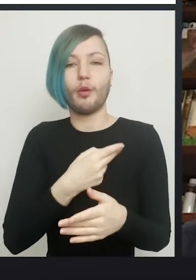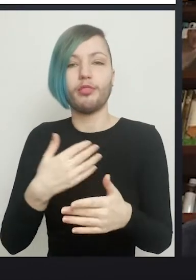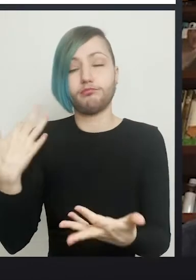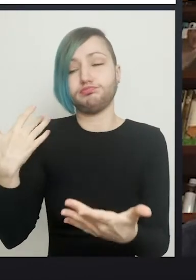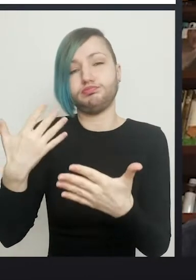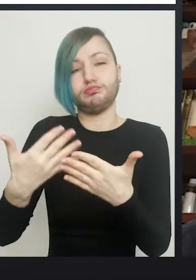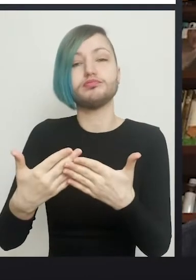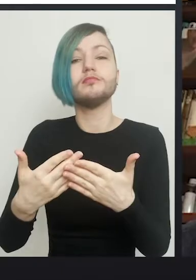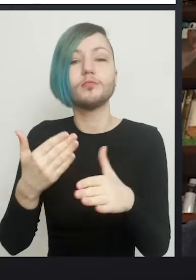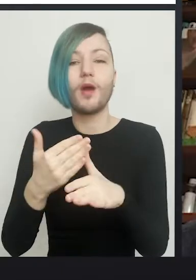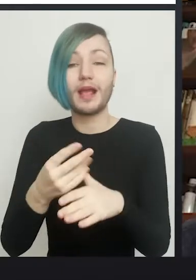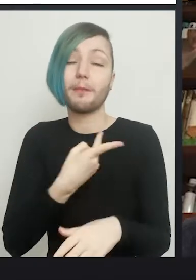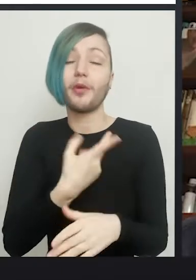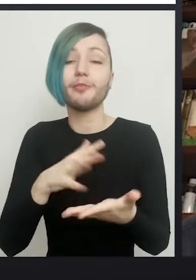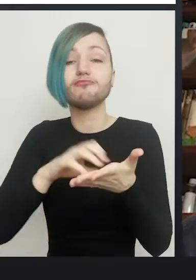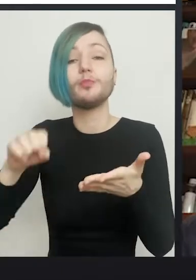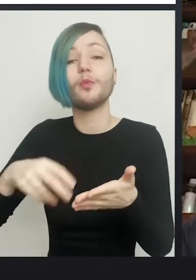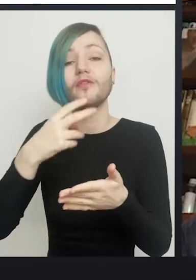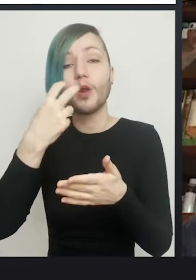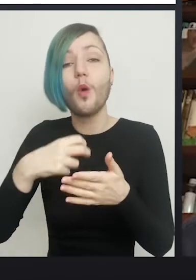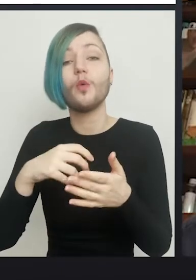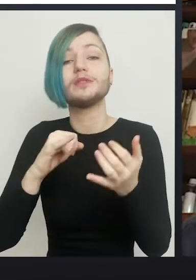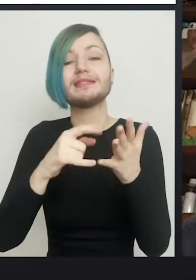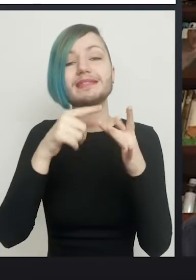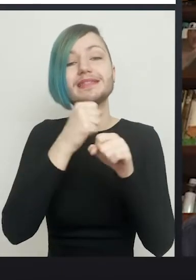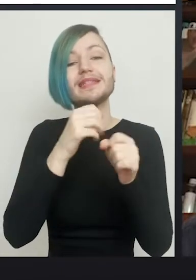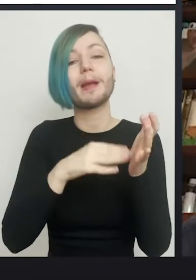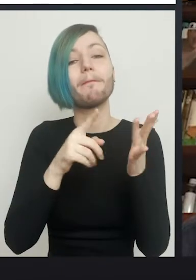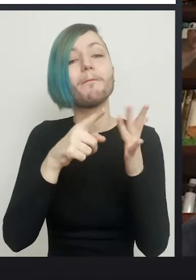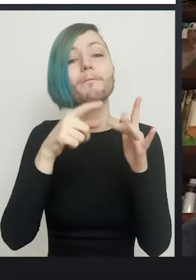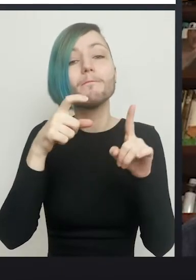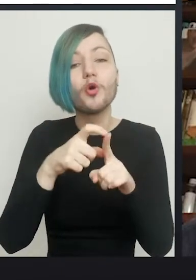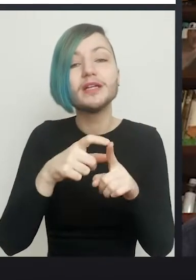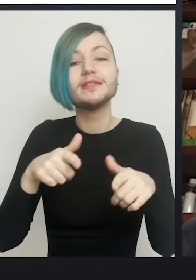have removed several old sigmoid vaginoplasties and other vaginoplasties made of gut.